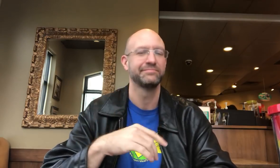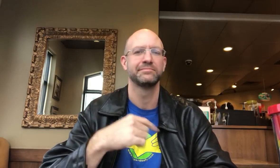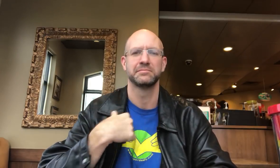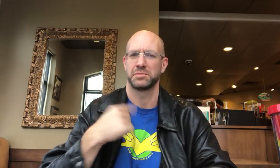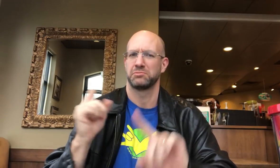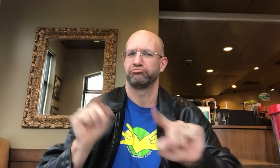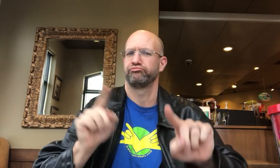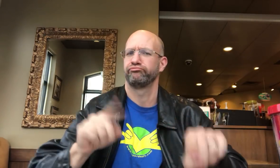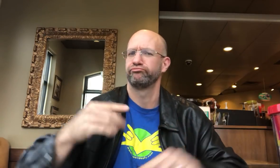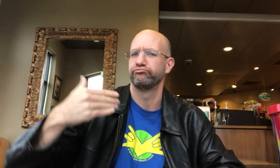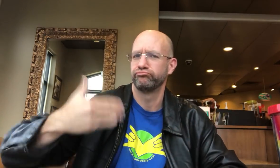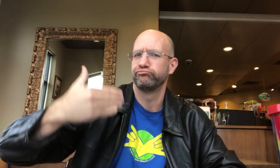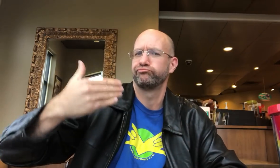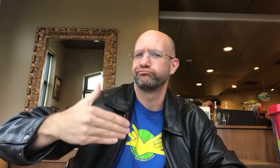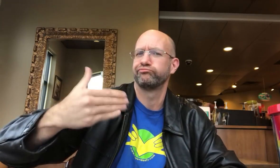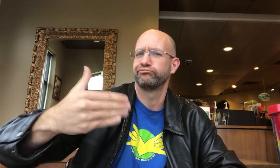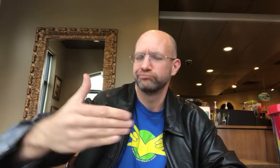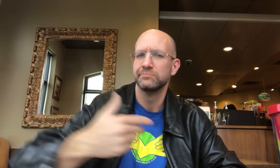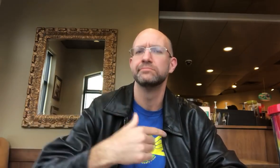I come here regularly, from time to time.